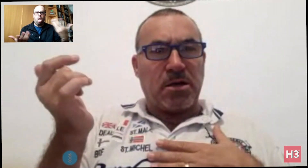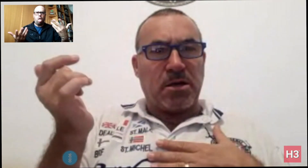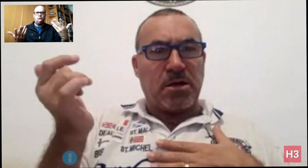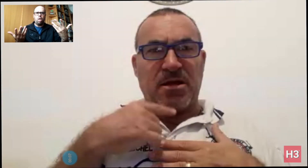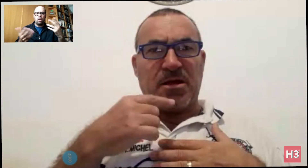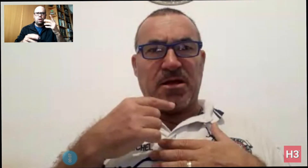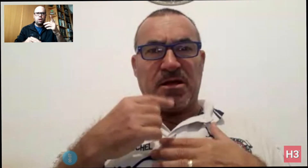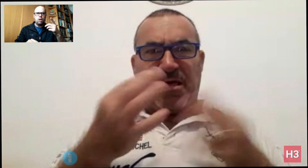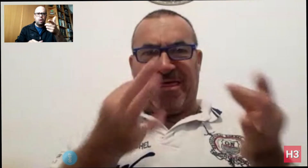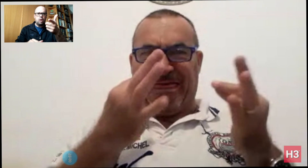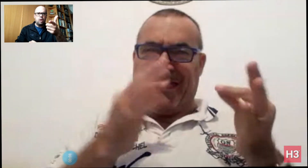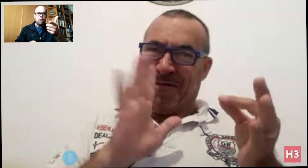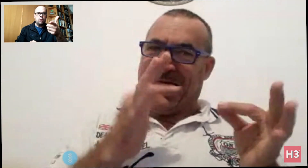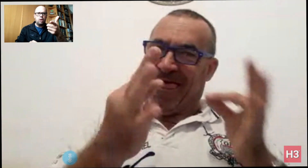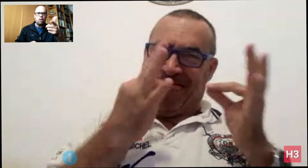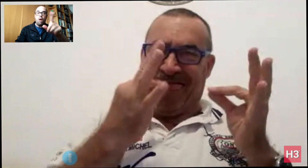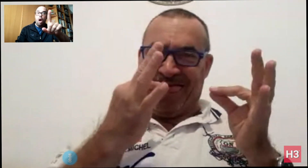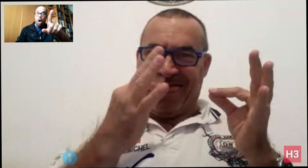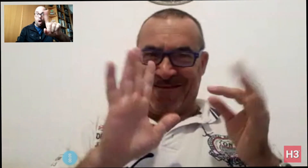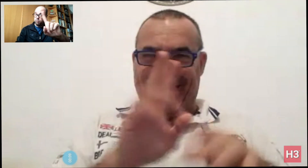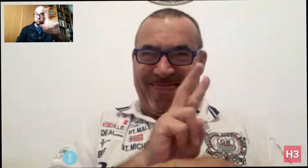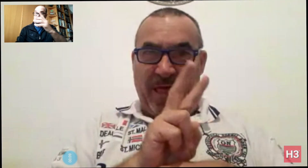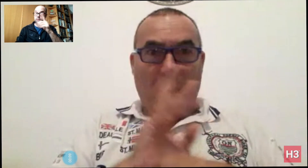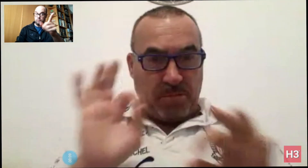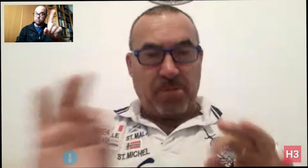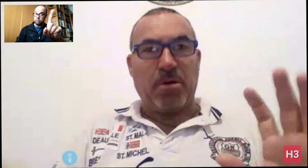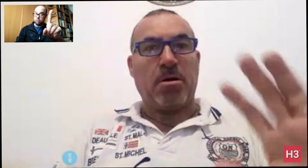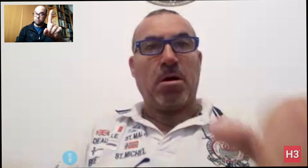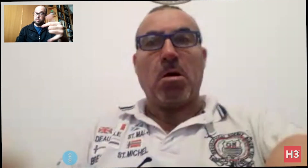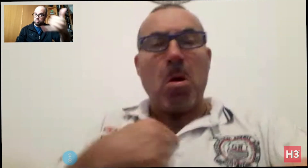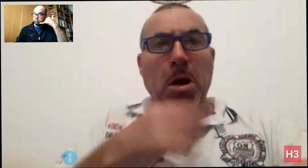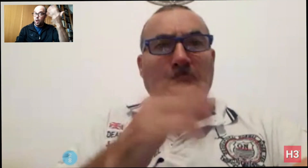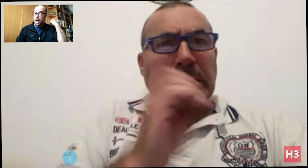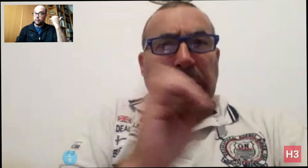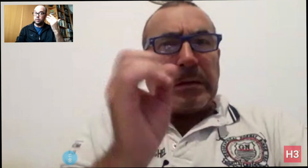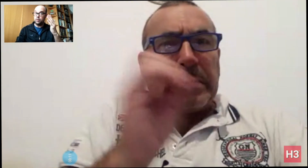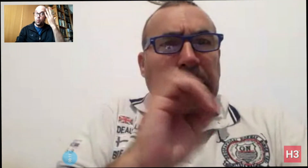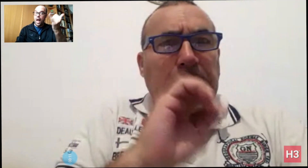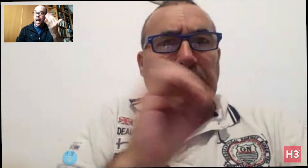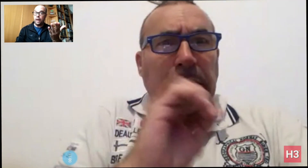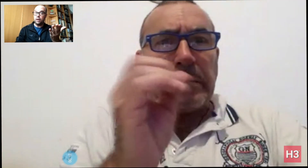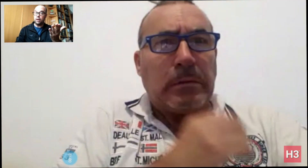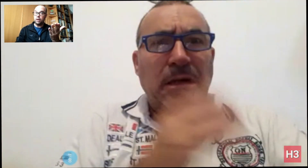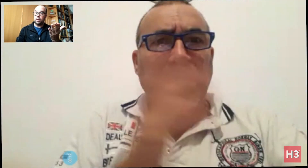I've gotten a lot of calls! - Are you joking? No. You called me yesterday. Why?